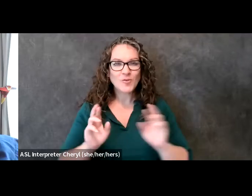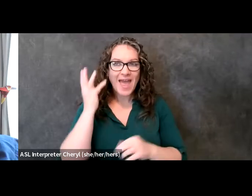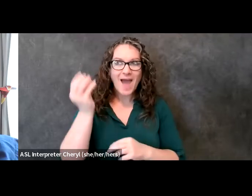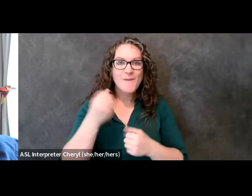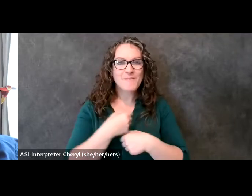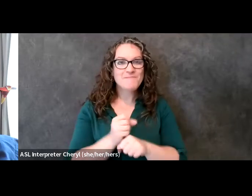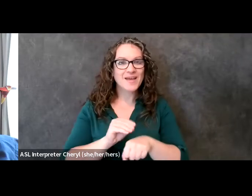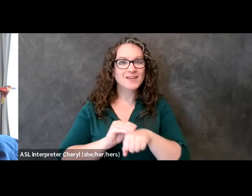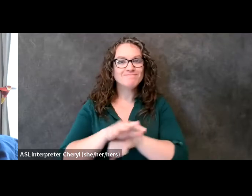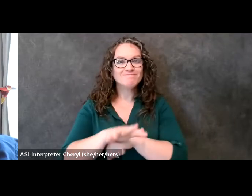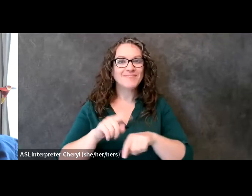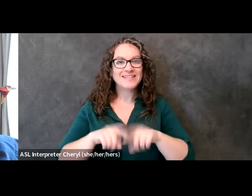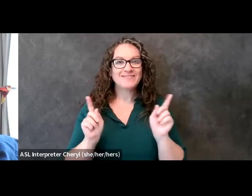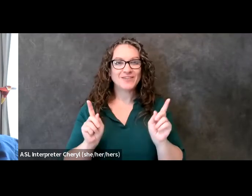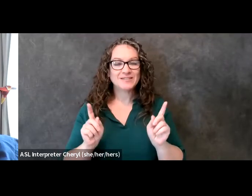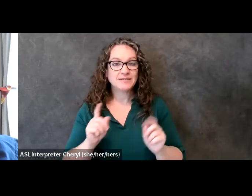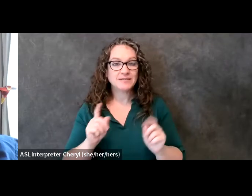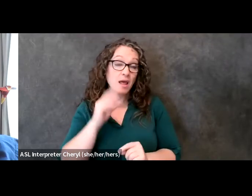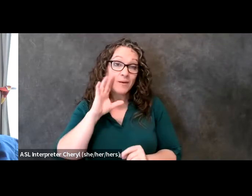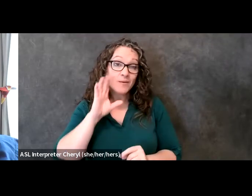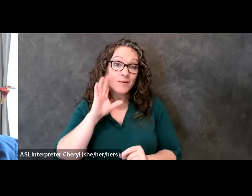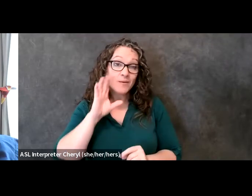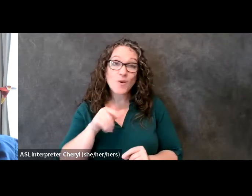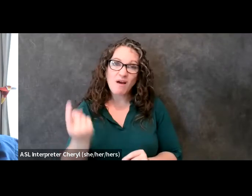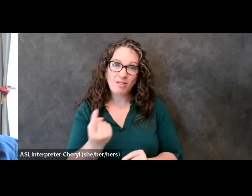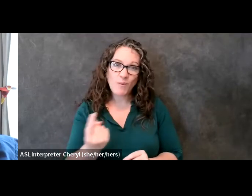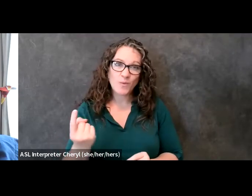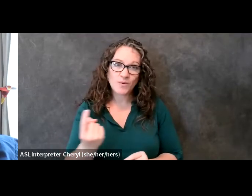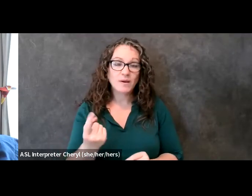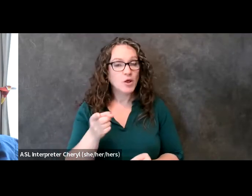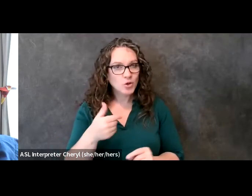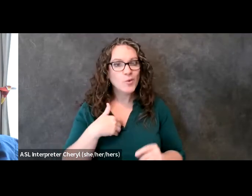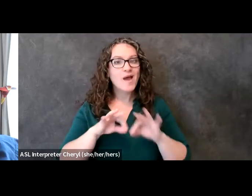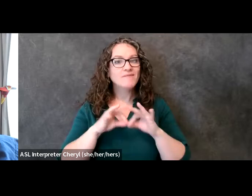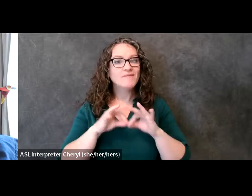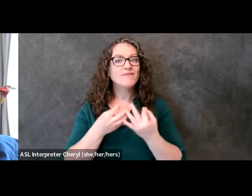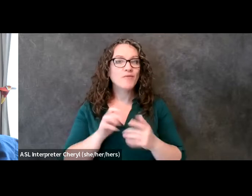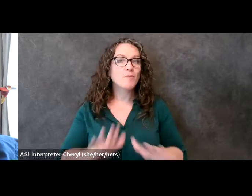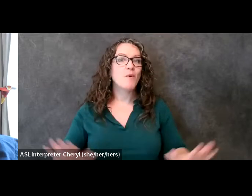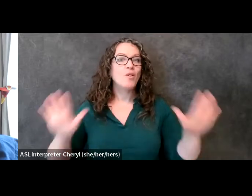and again know that you're not alone you have a family from across this nation who is here ready